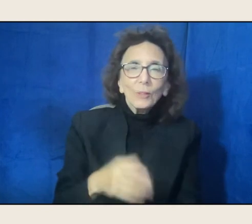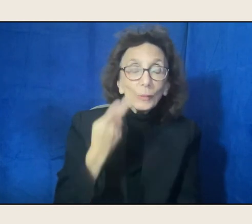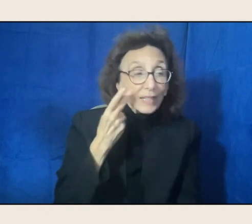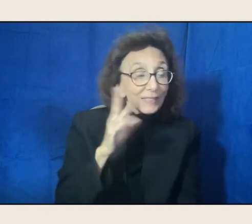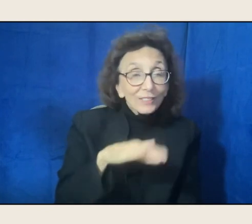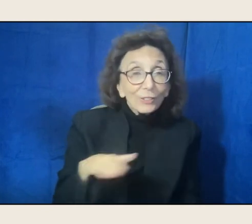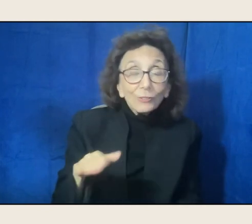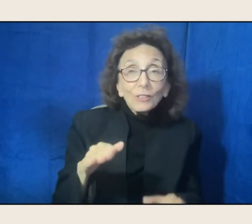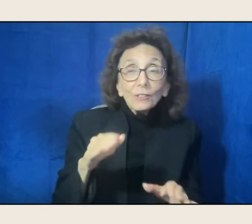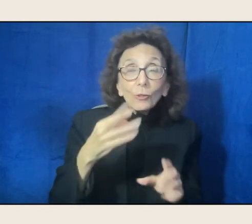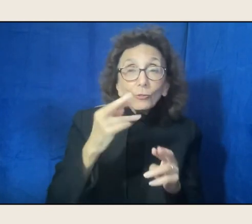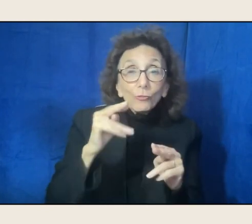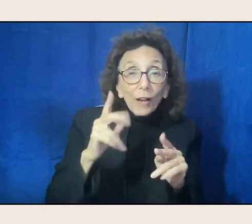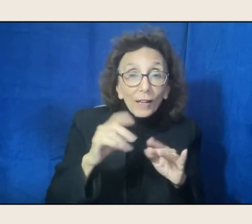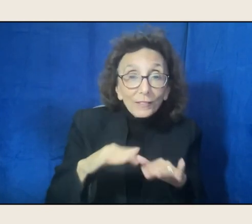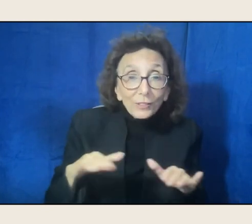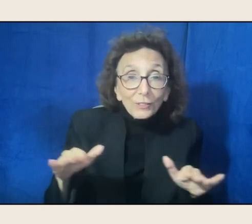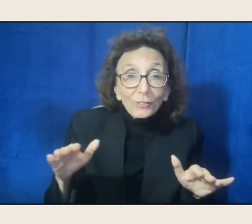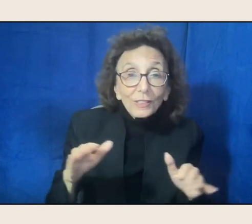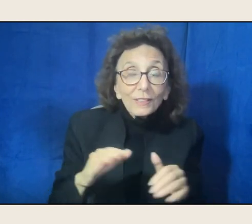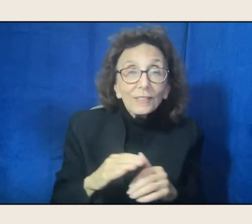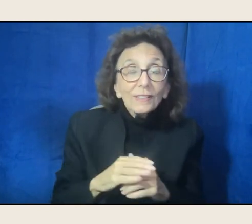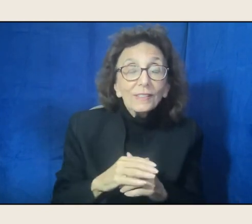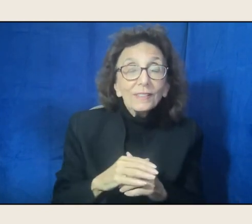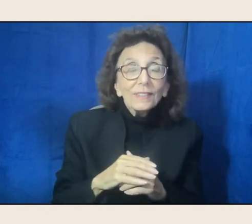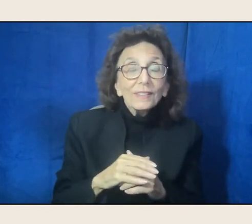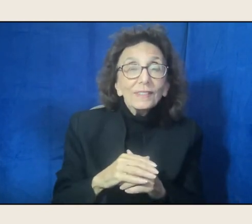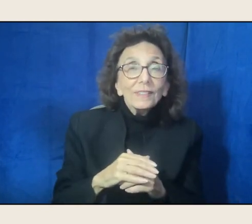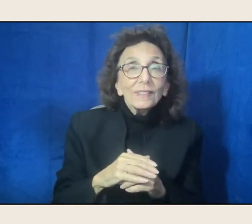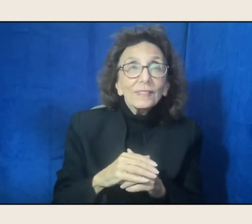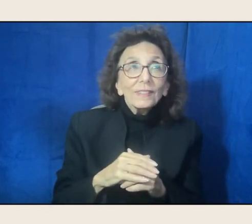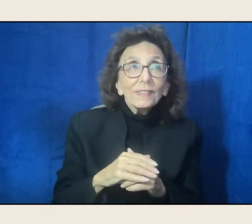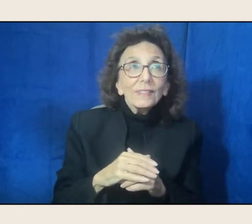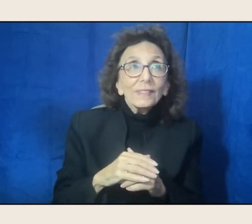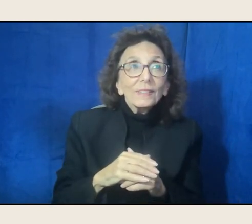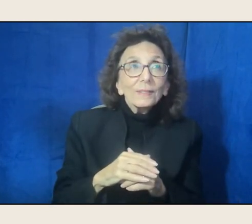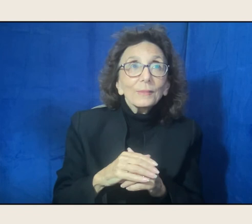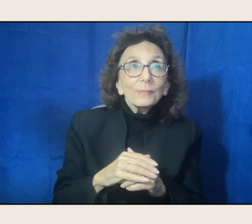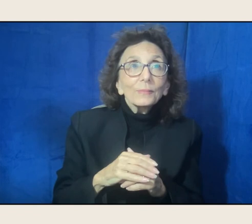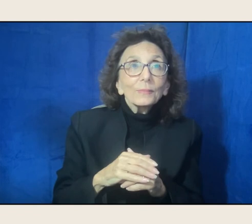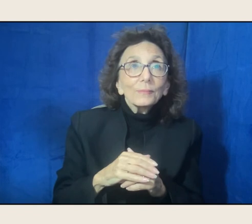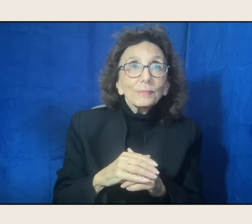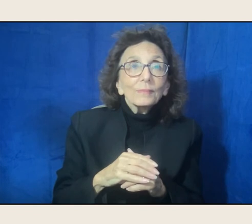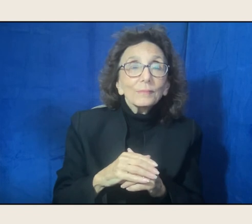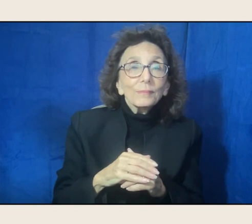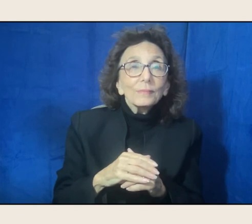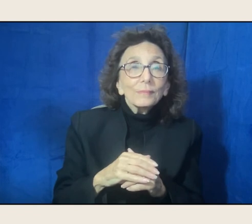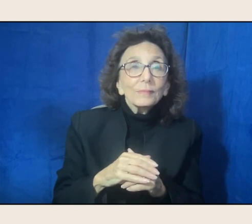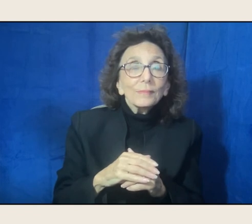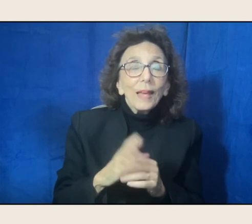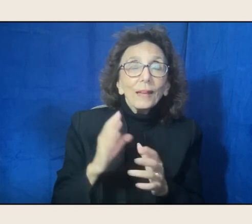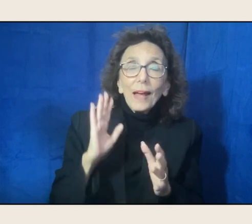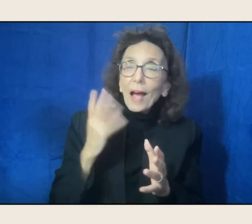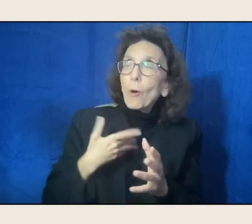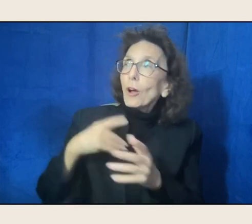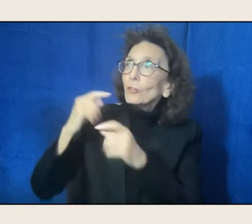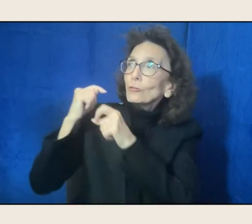and the root of our tradition, I think it's probably at the roots of all of our traditions